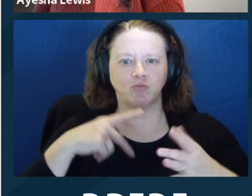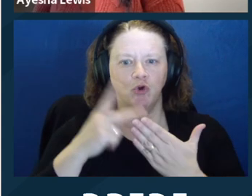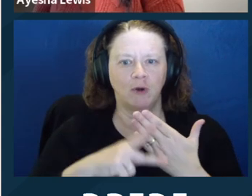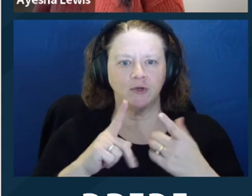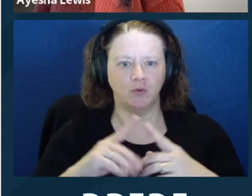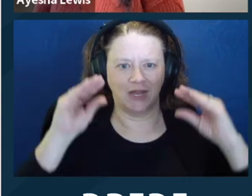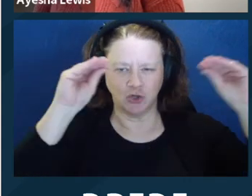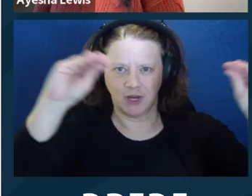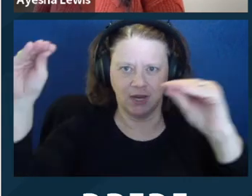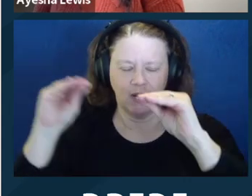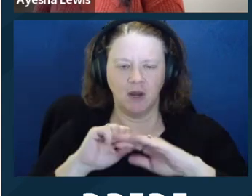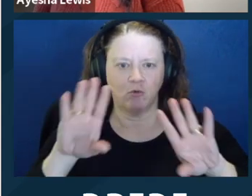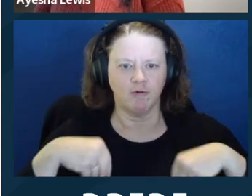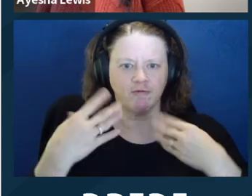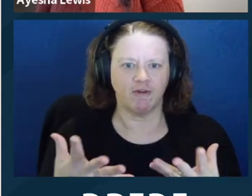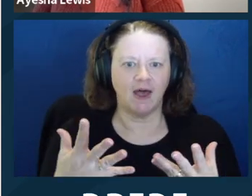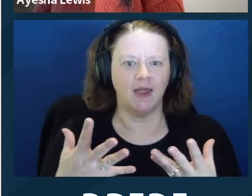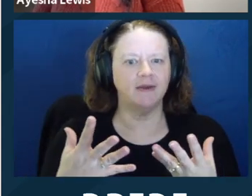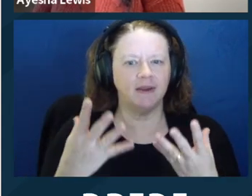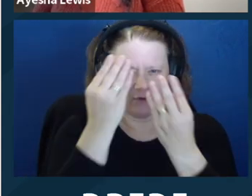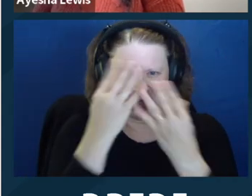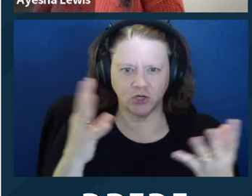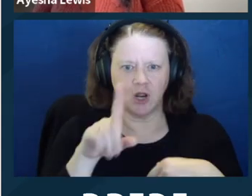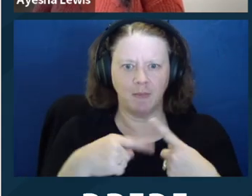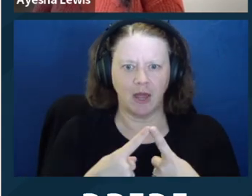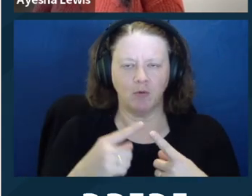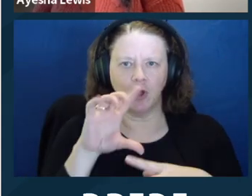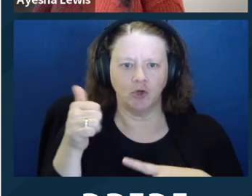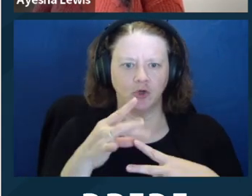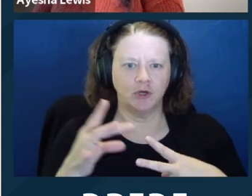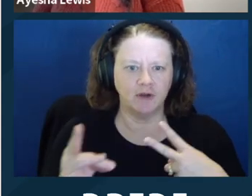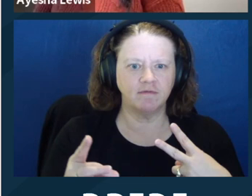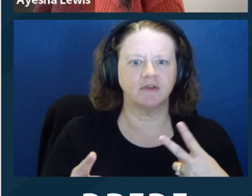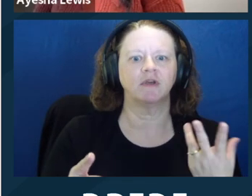also requires consideration of alternatives to conservatorship such as SDM at various